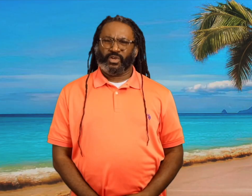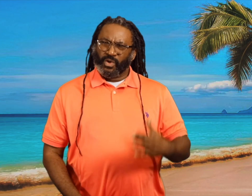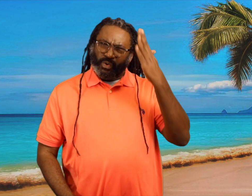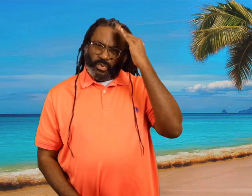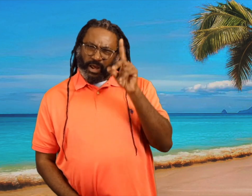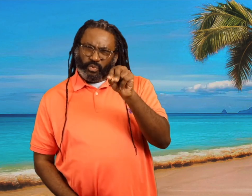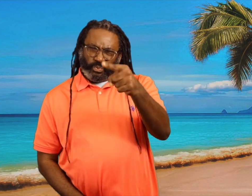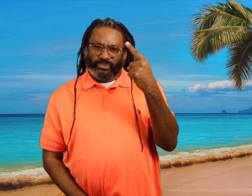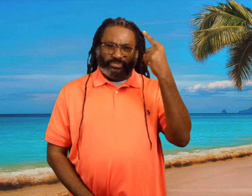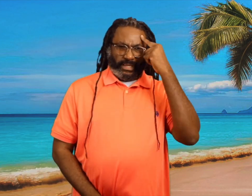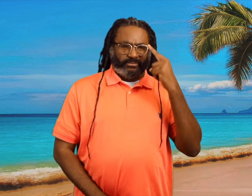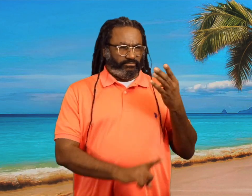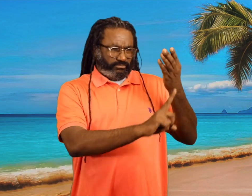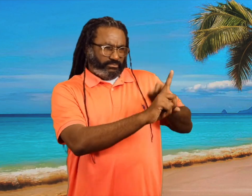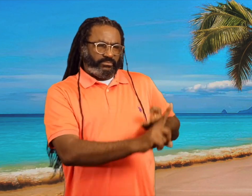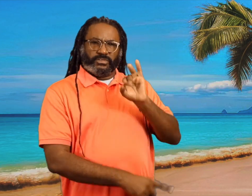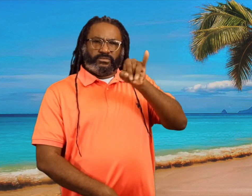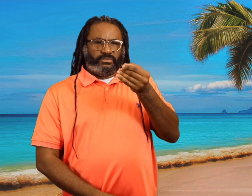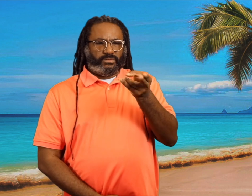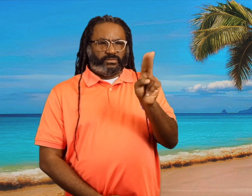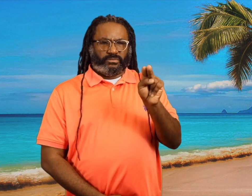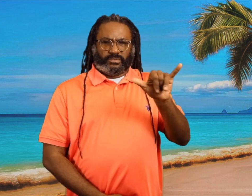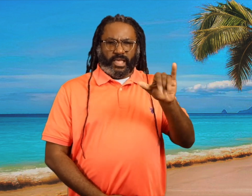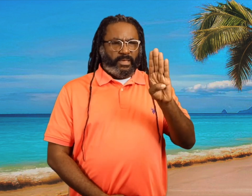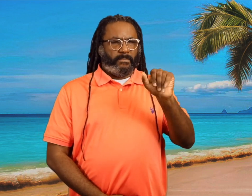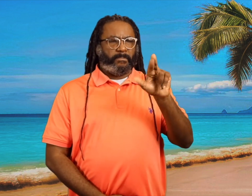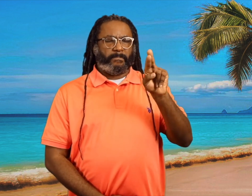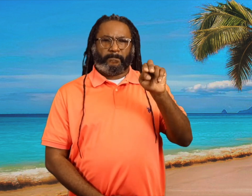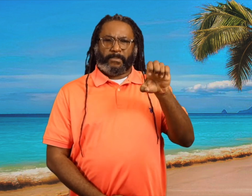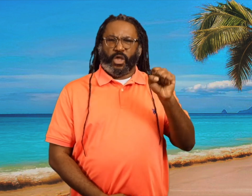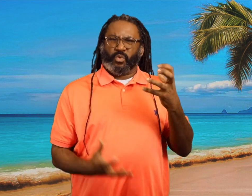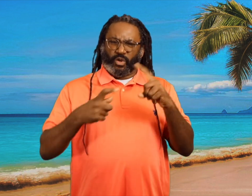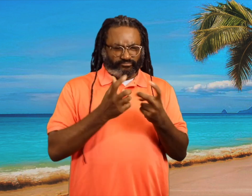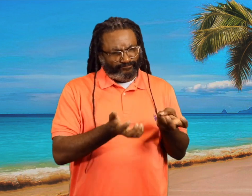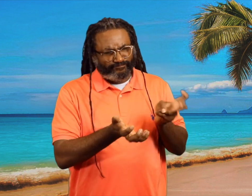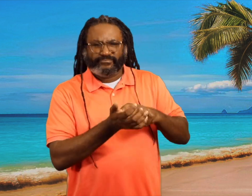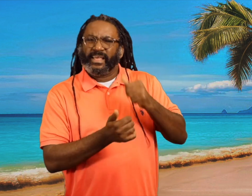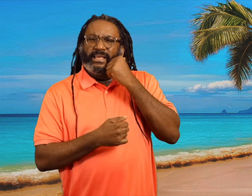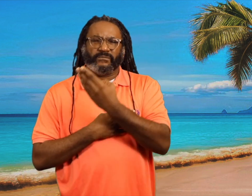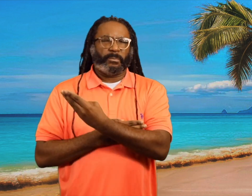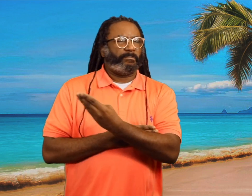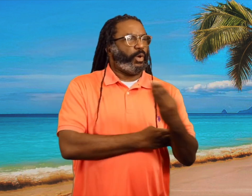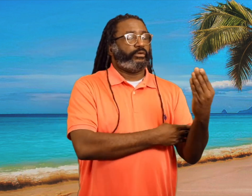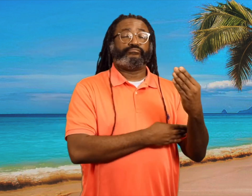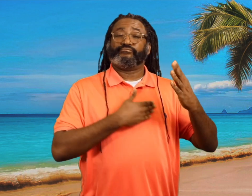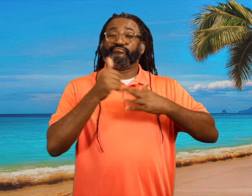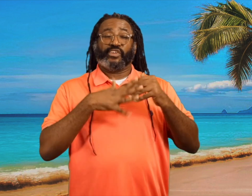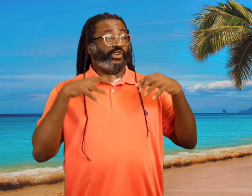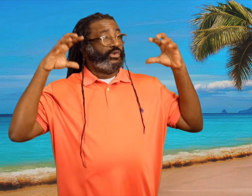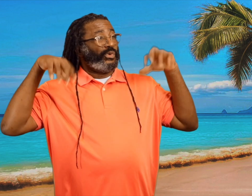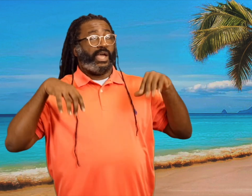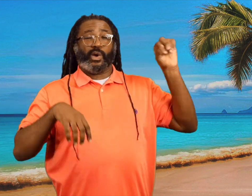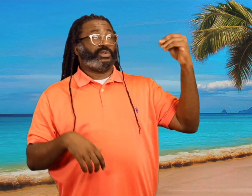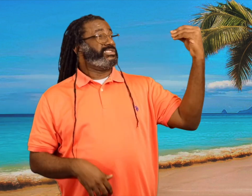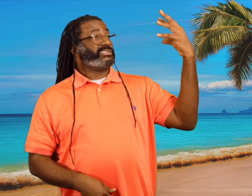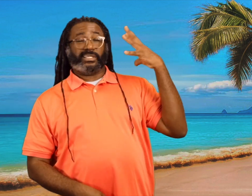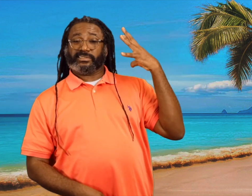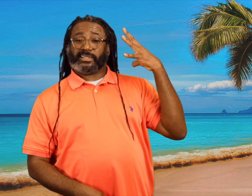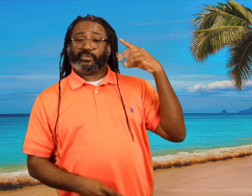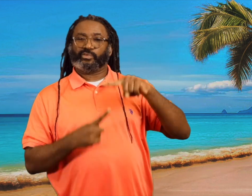Why do you think Johnny Barnes wants to get up every morning, rain or shine,